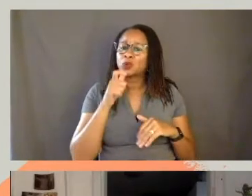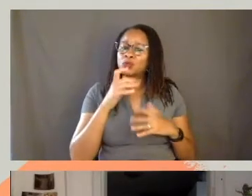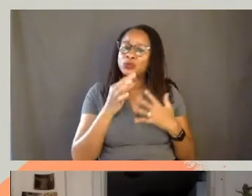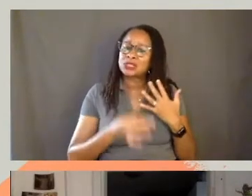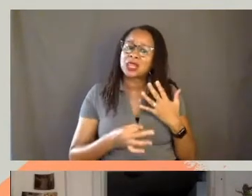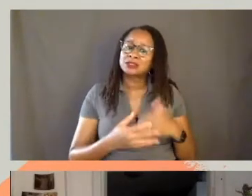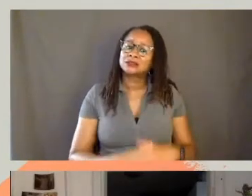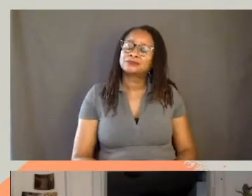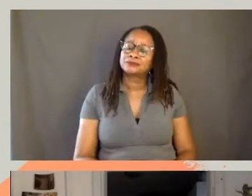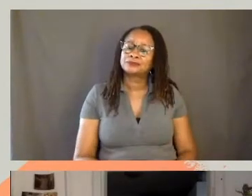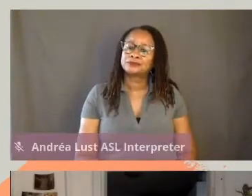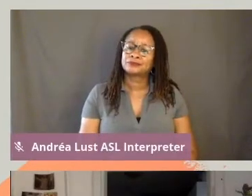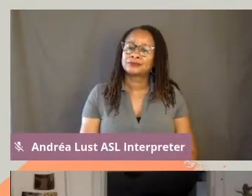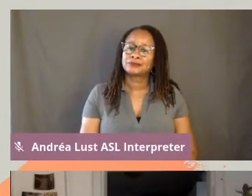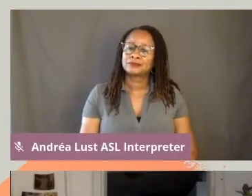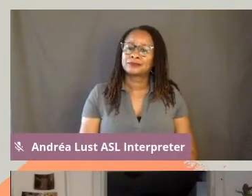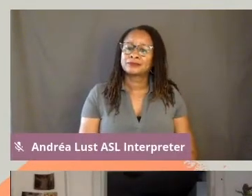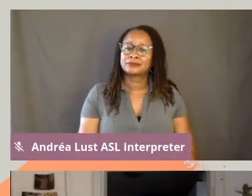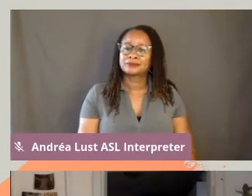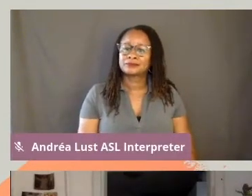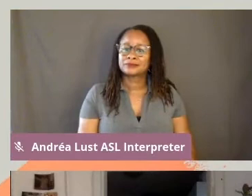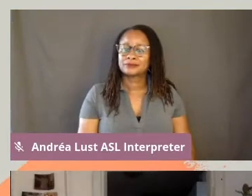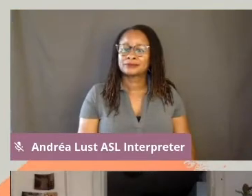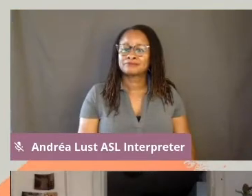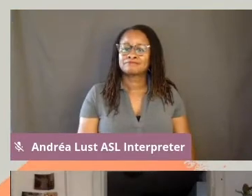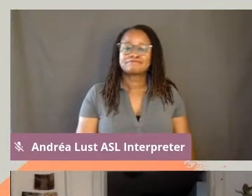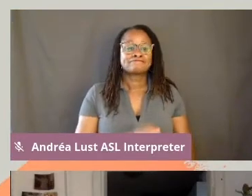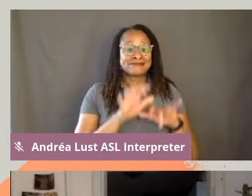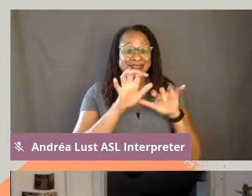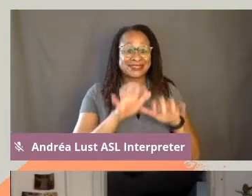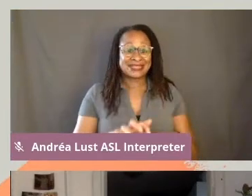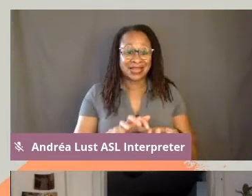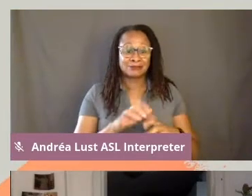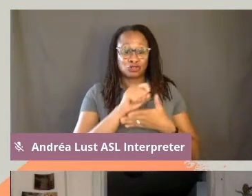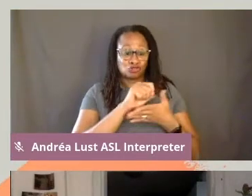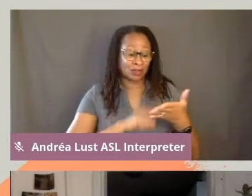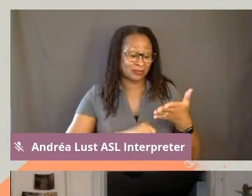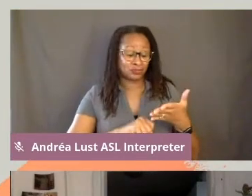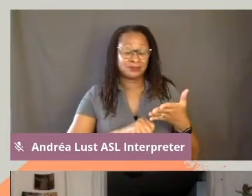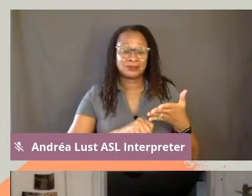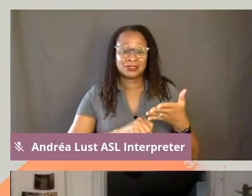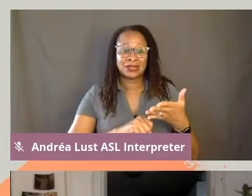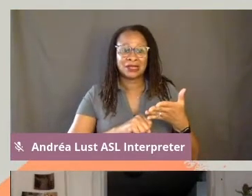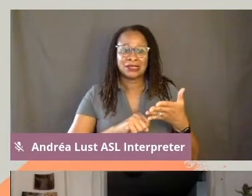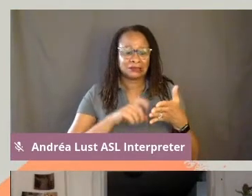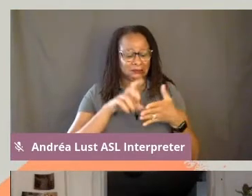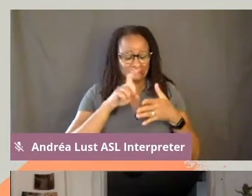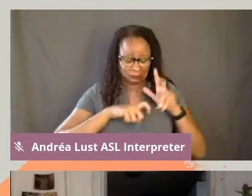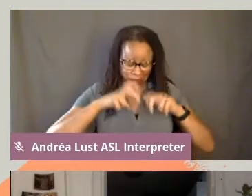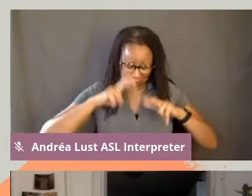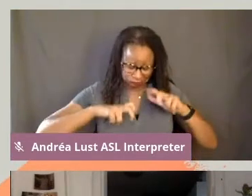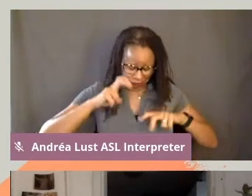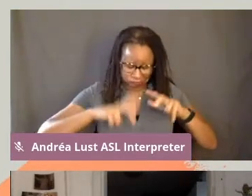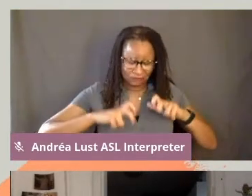Yeah, and so we had, typed transcripts, quite literally excavated from a rusty file cabinet